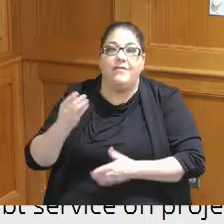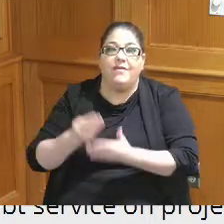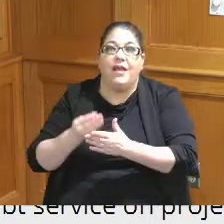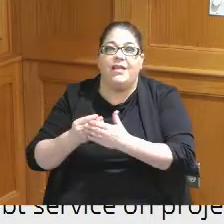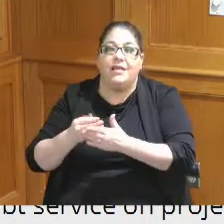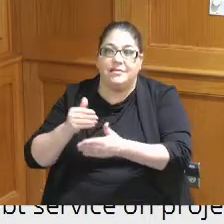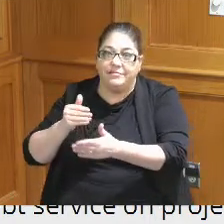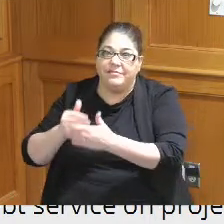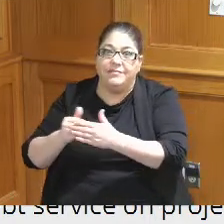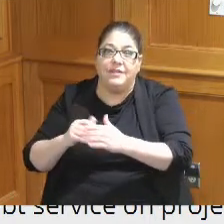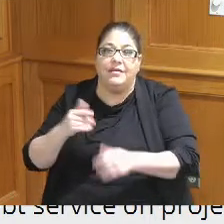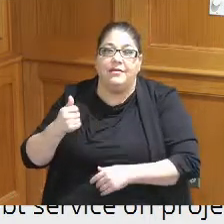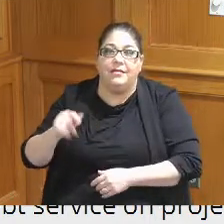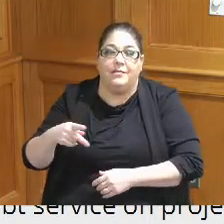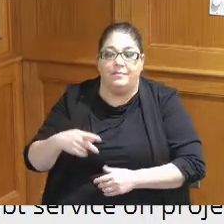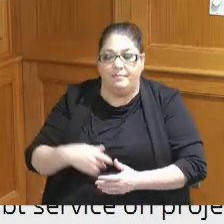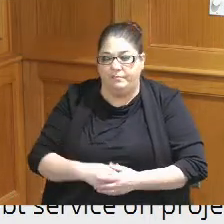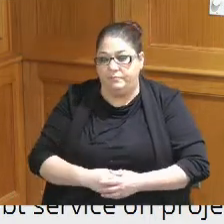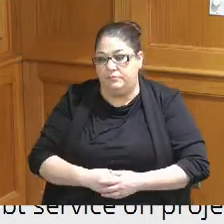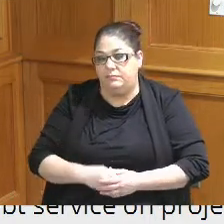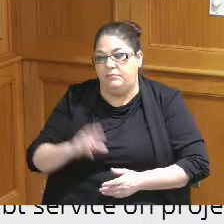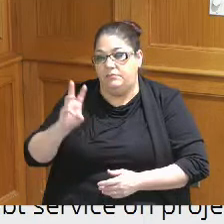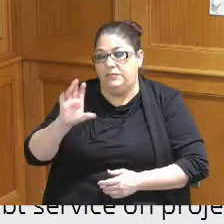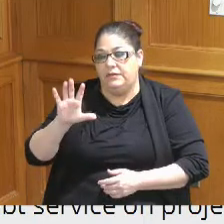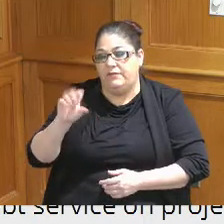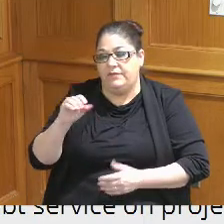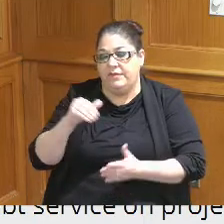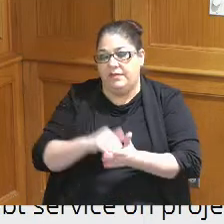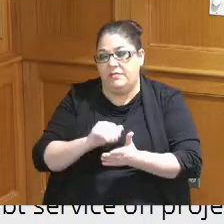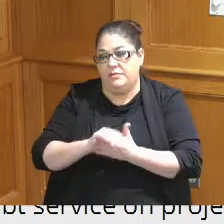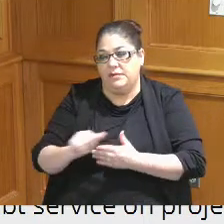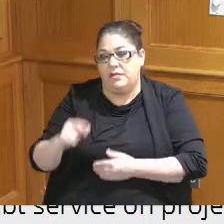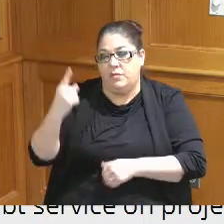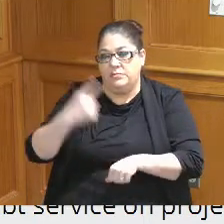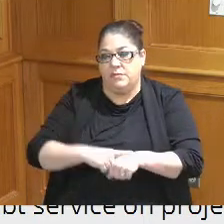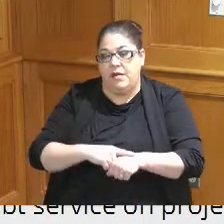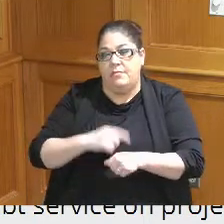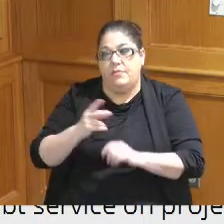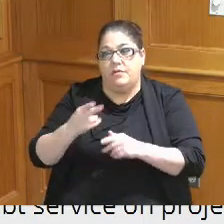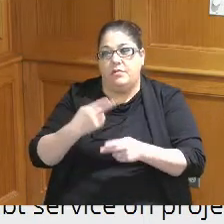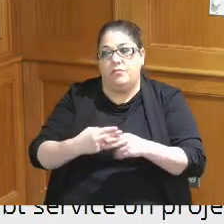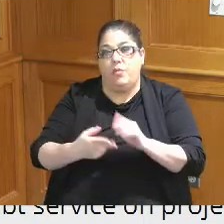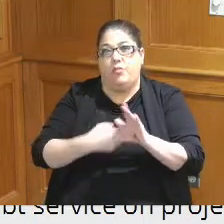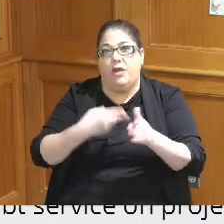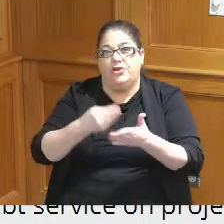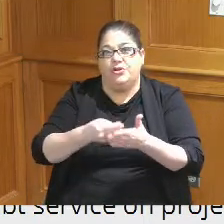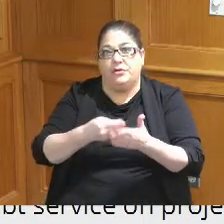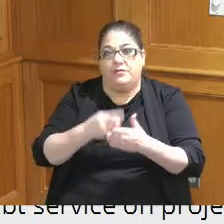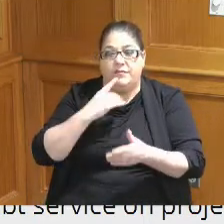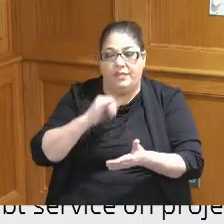and then you have the 650,000 one-time appropriation as well as the potential